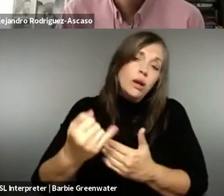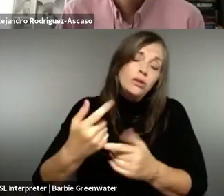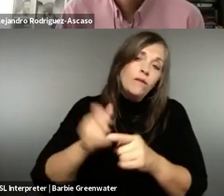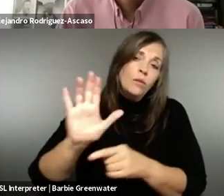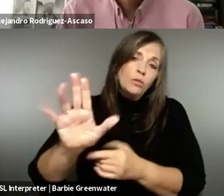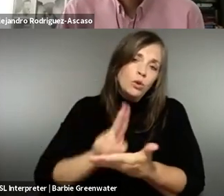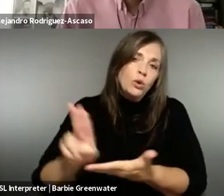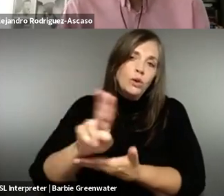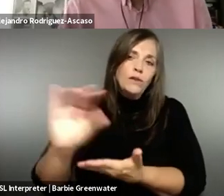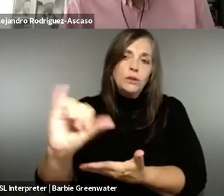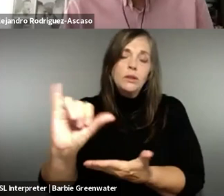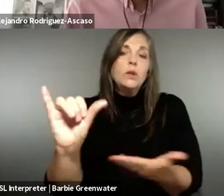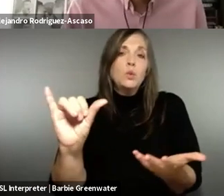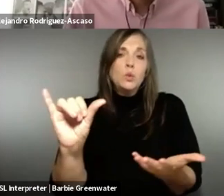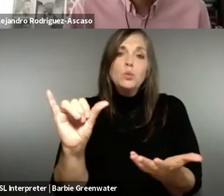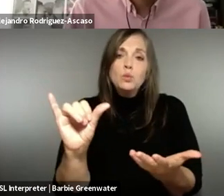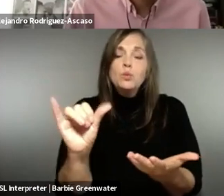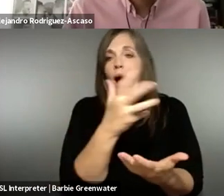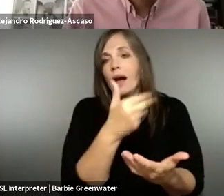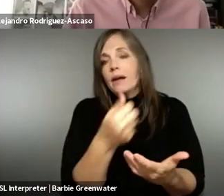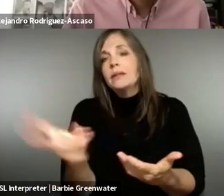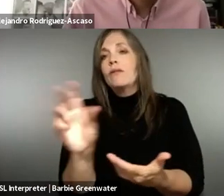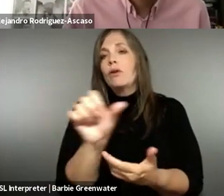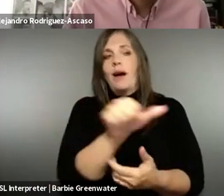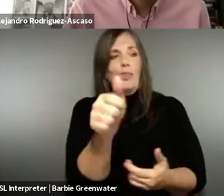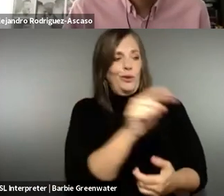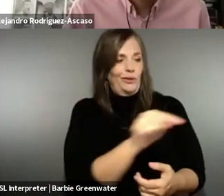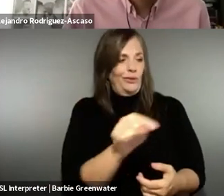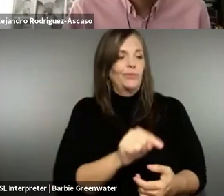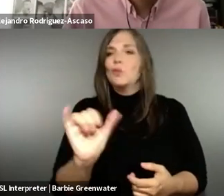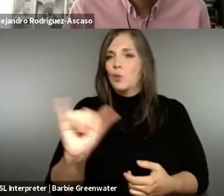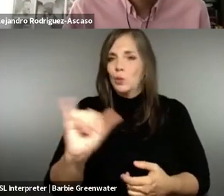And I know you have also been involved in several research projects